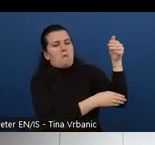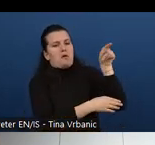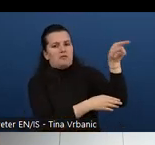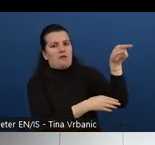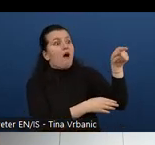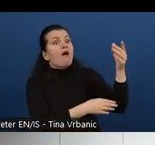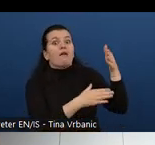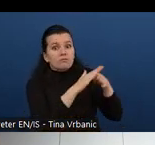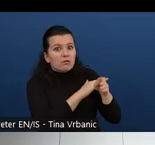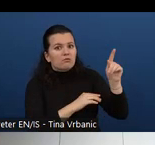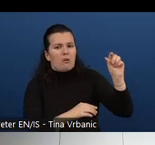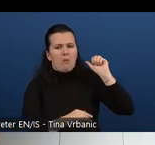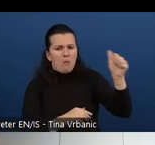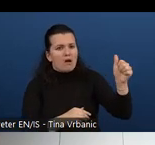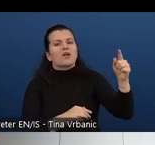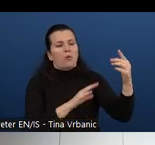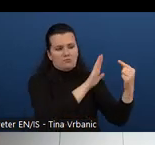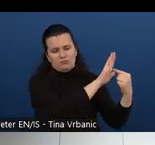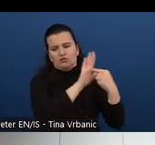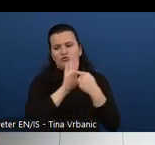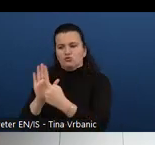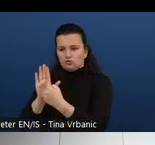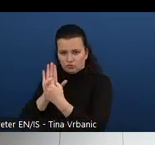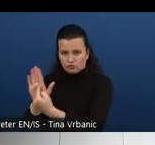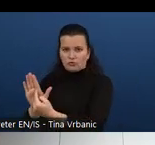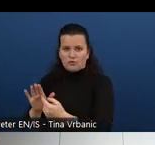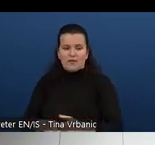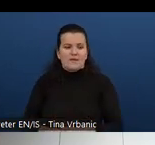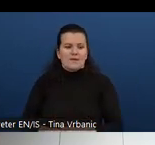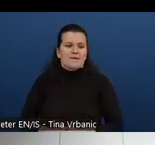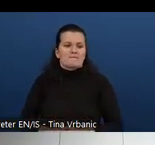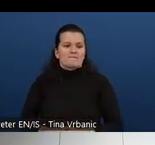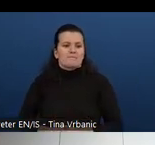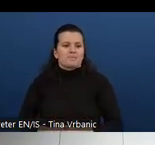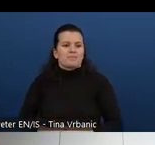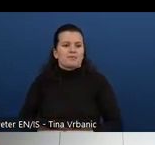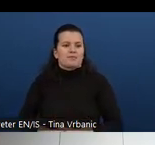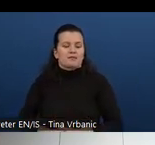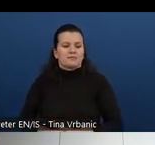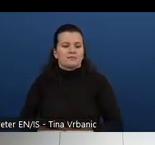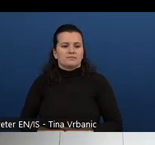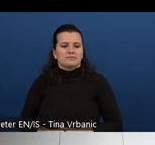As the body of knowledge says, not as a project, that starts and ends but it is a program that's